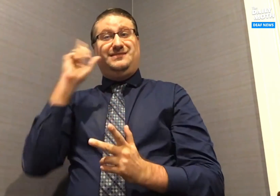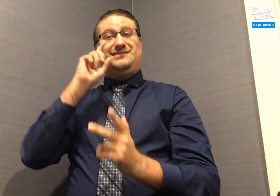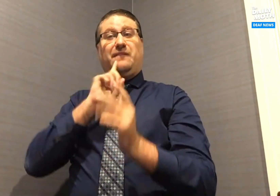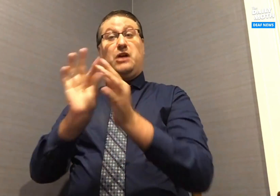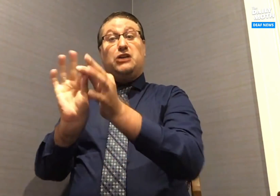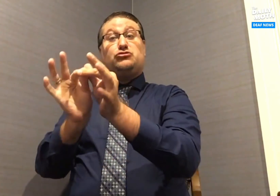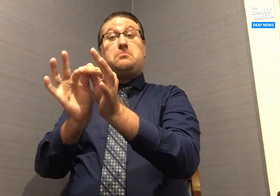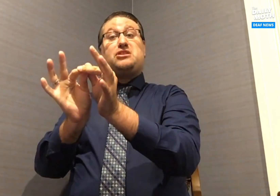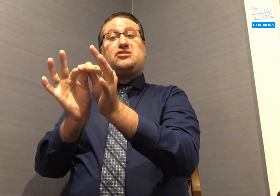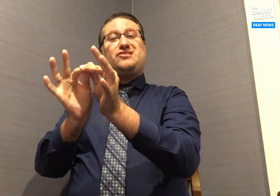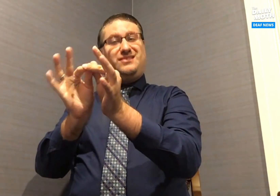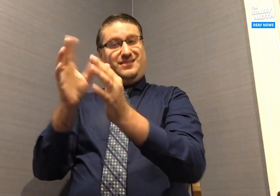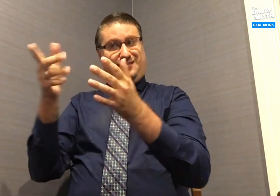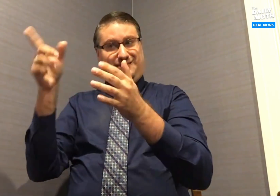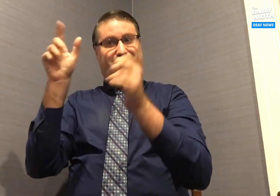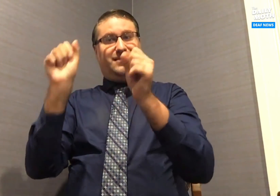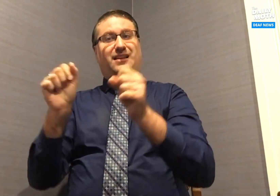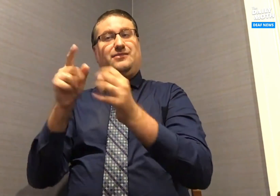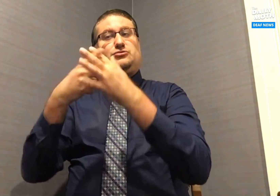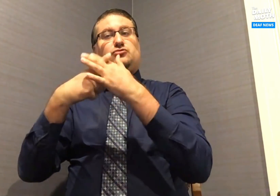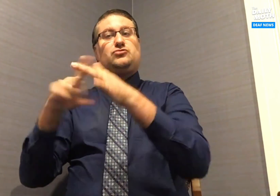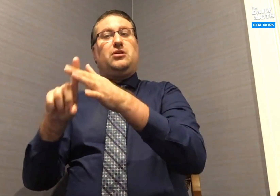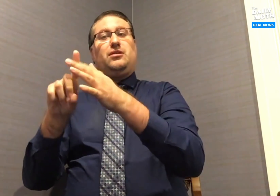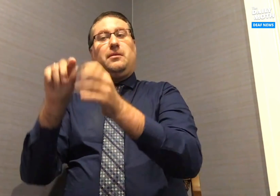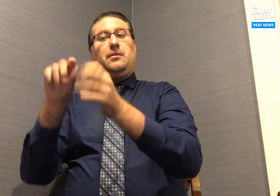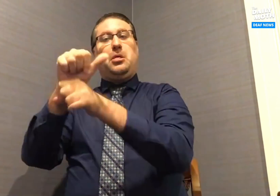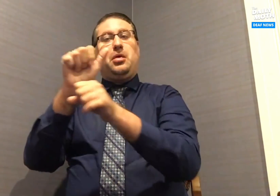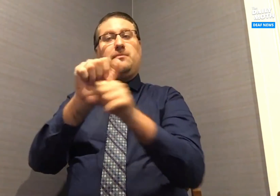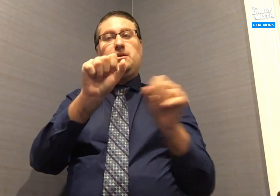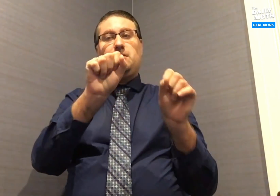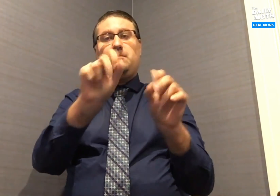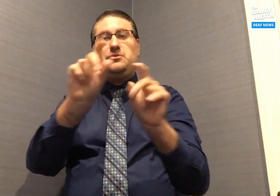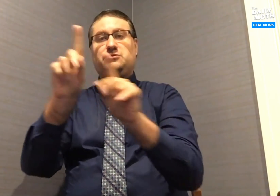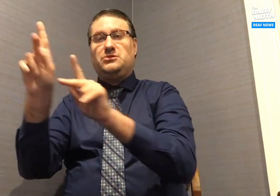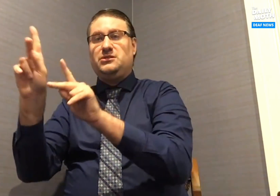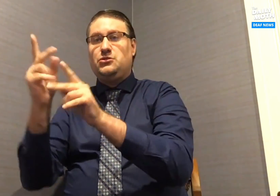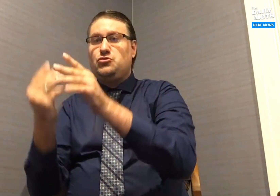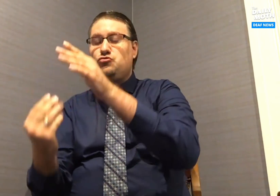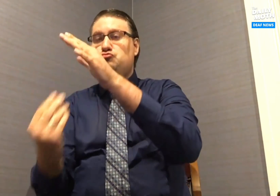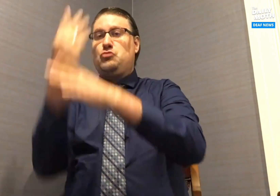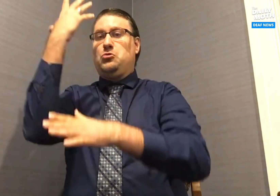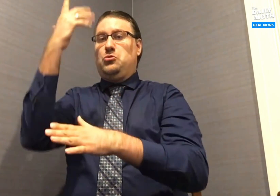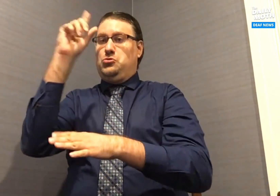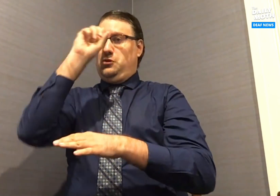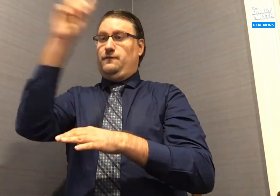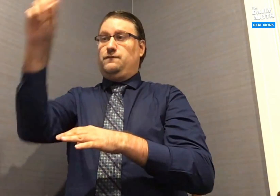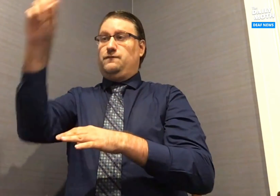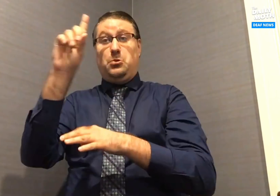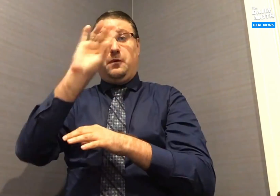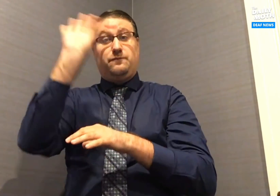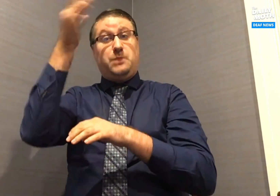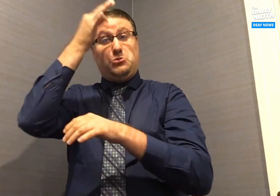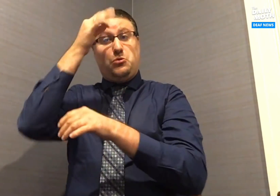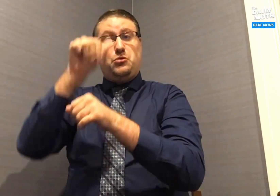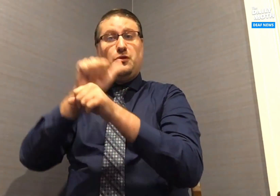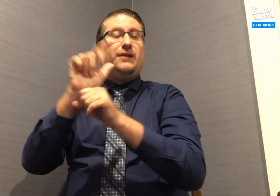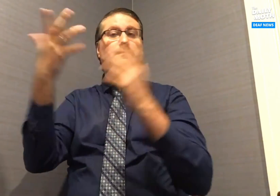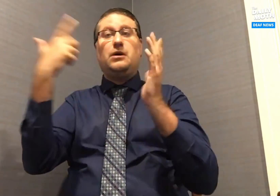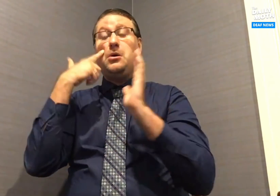For interpreting, we could start employment opportunities and growth for federal jobs.